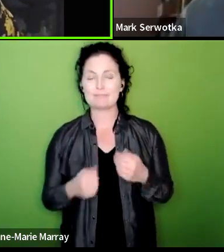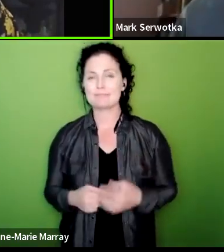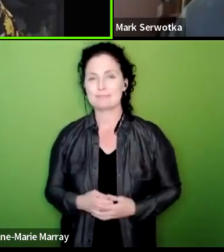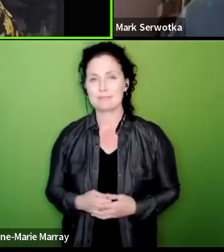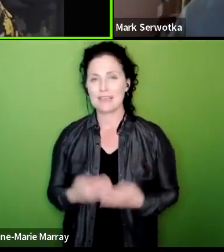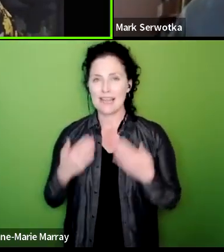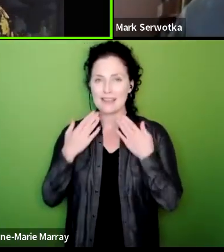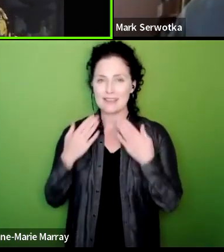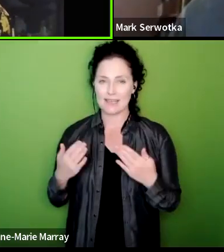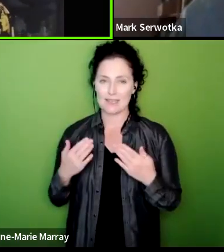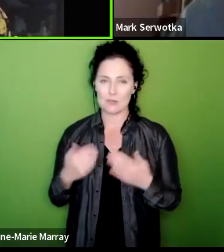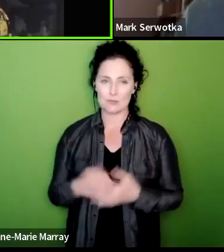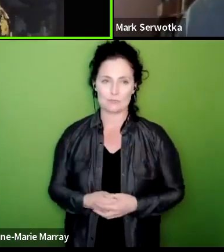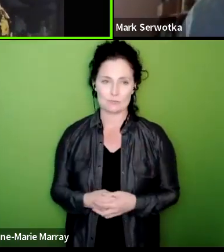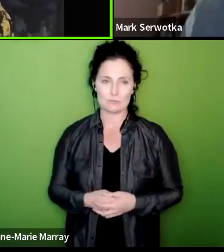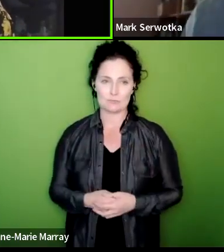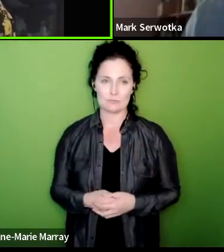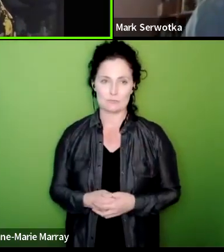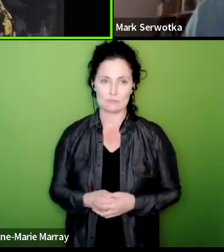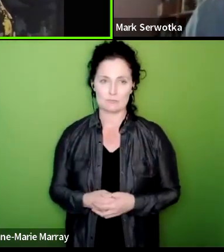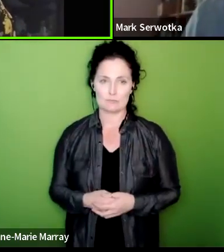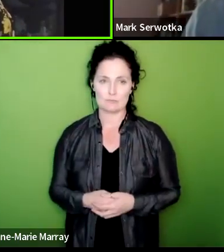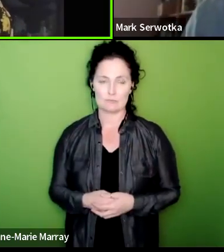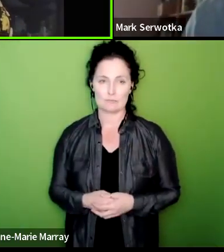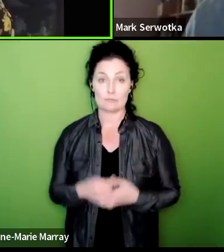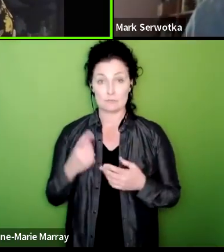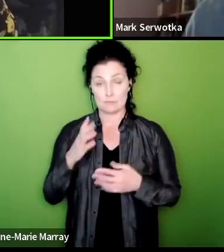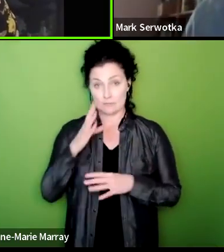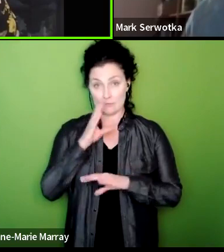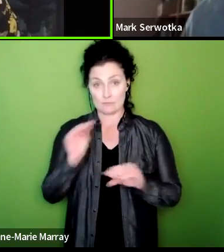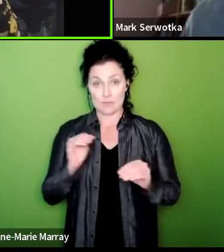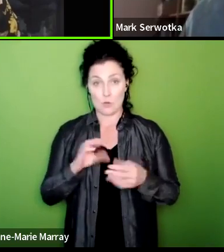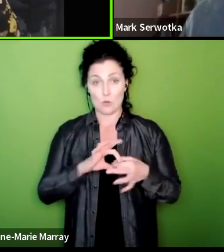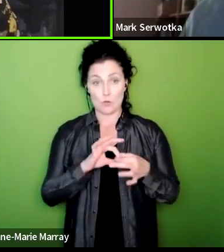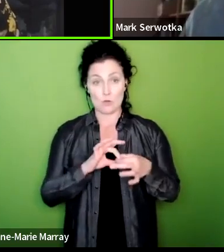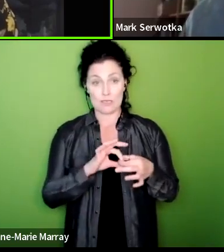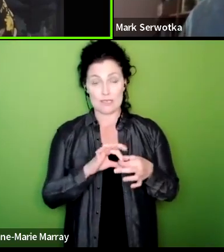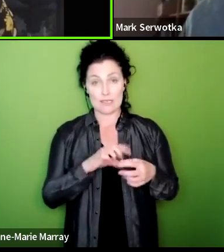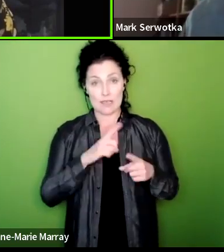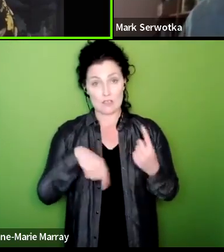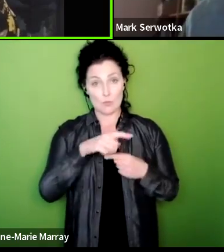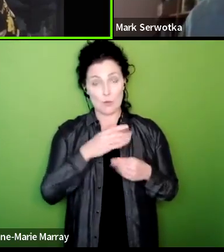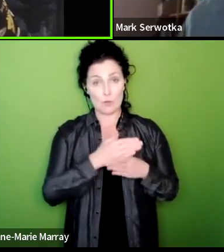say um an organization that we work closely with are the People's Assembly and I'm on the national